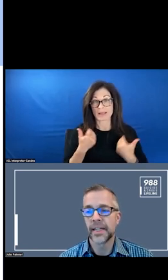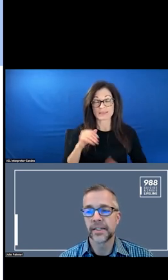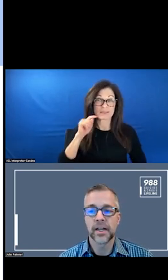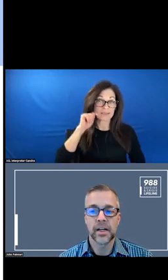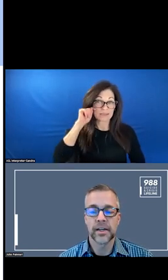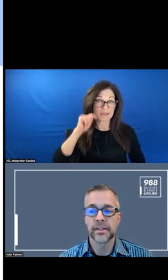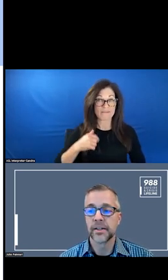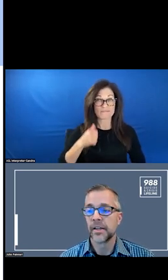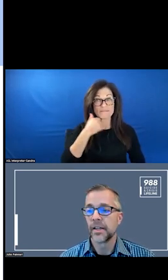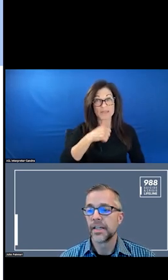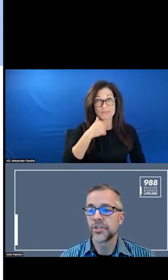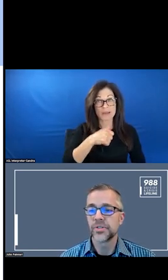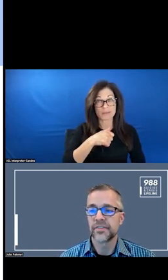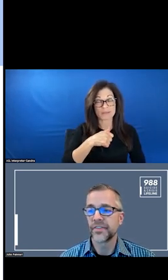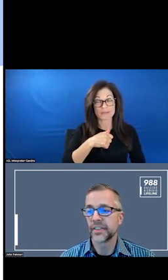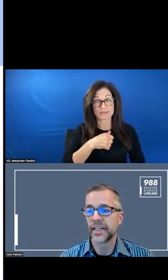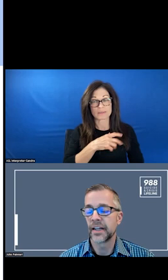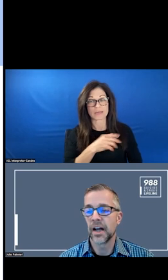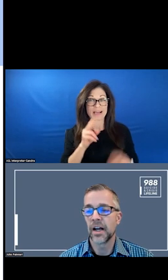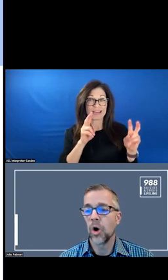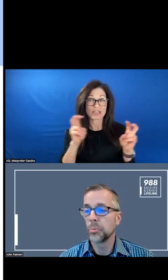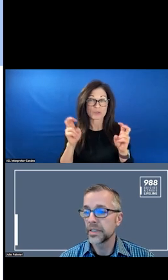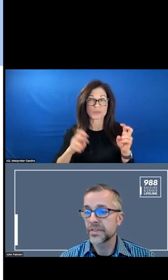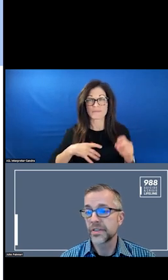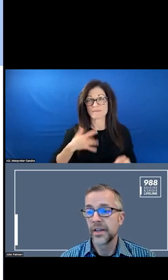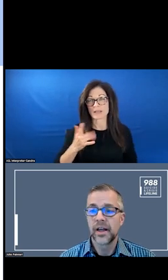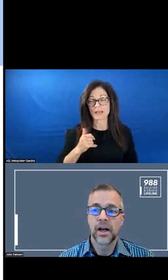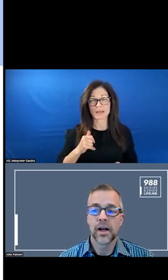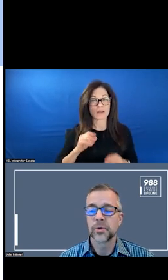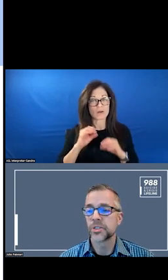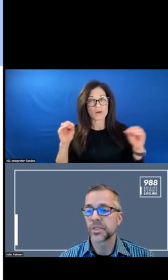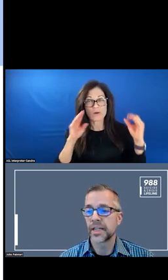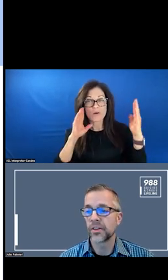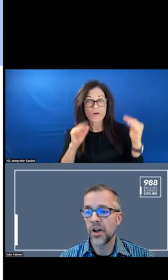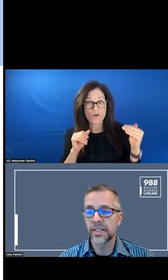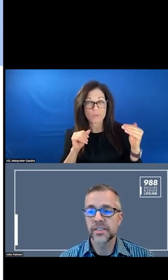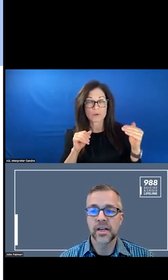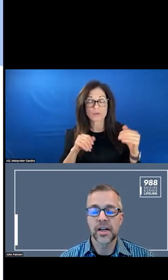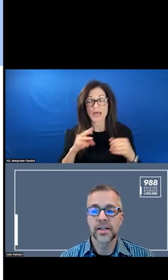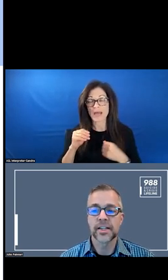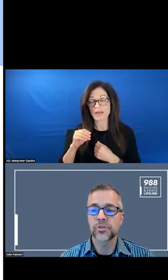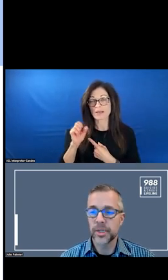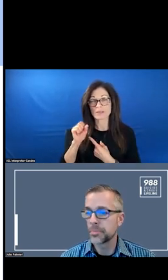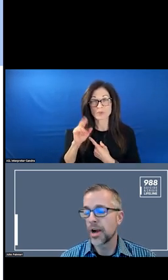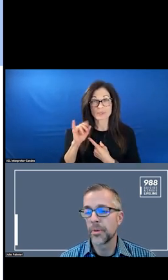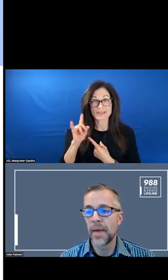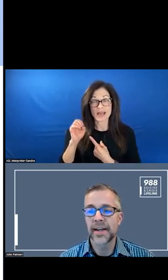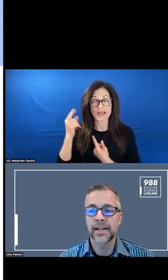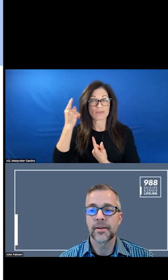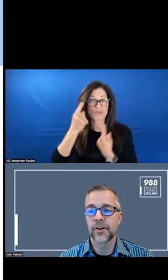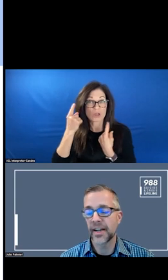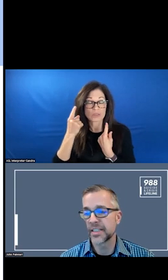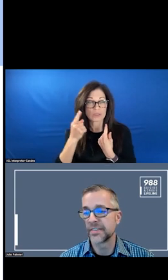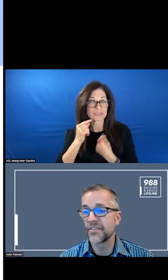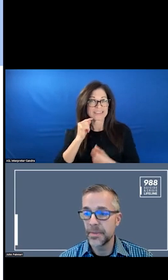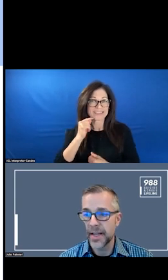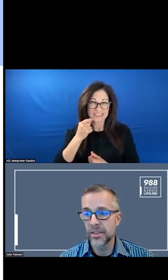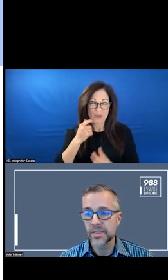AND ISSUES OF FEELING HOPELESS WITH SUICIDE THOUGHTS. EXTREMELY PROBLEMATIC WITH FEMALES